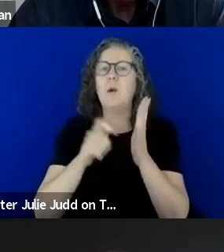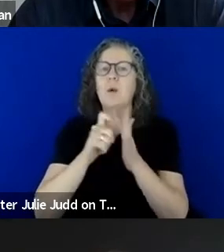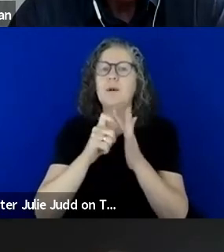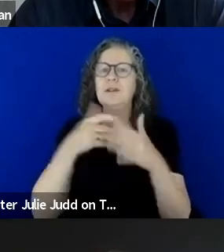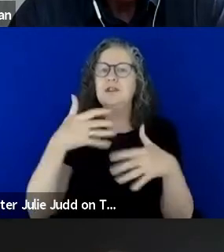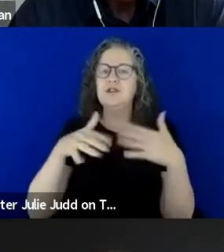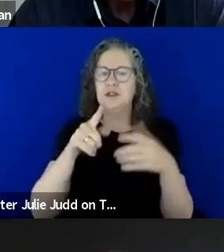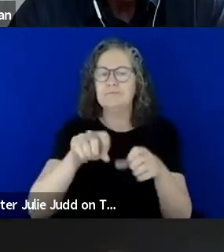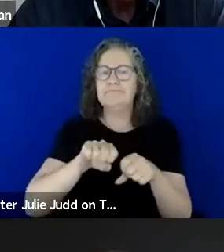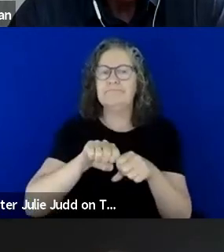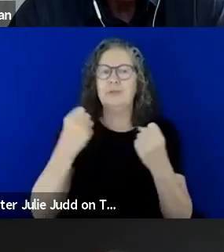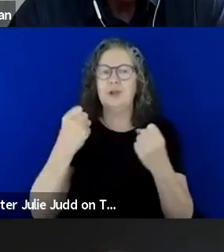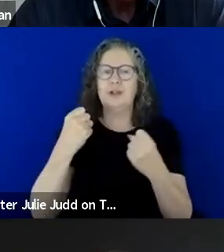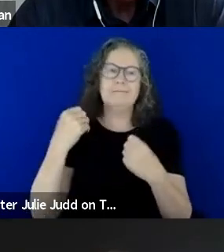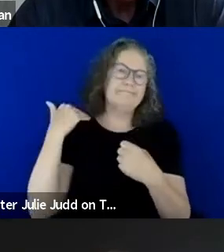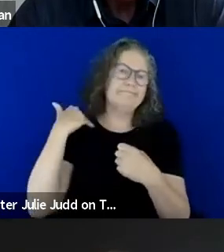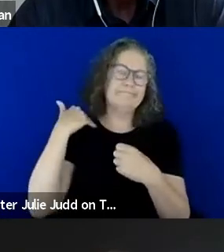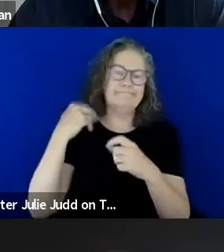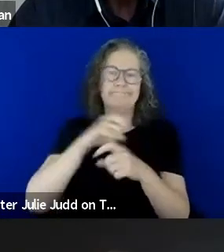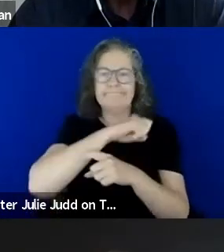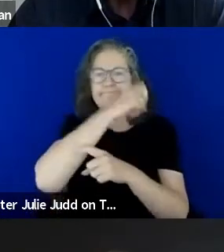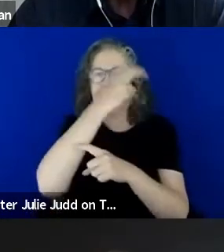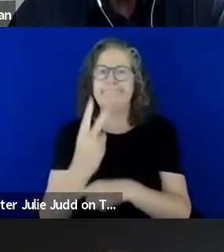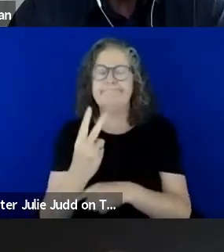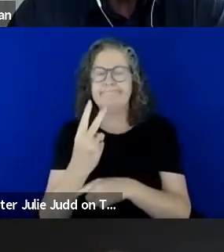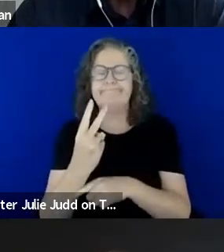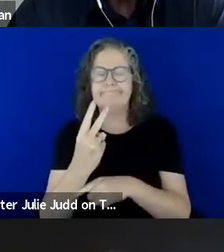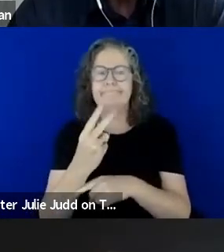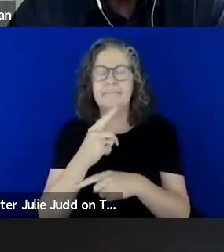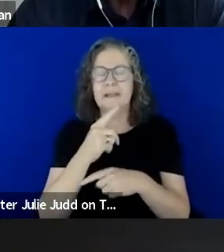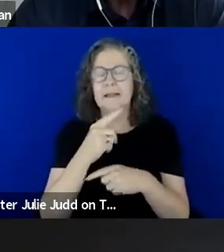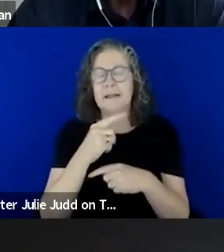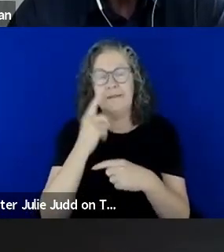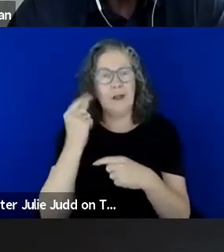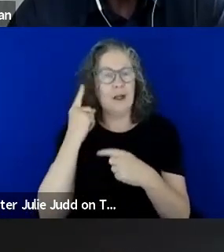we've heard many times throughout Victoria. He's represented Australia at five paralympic games in